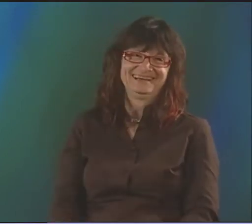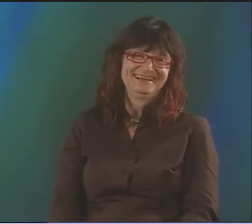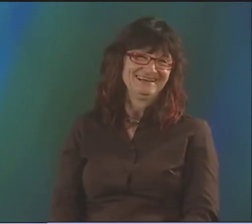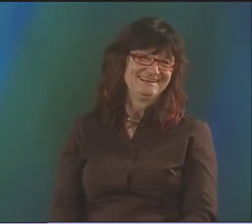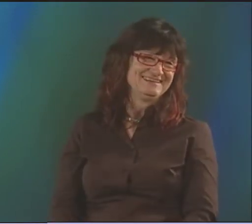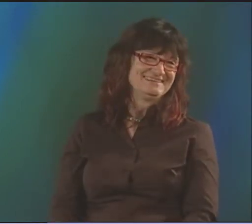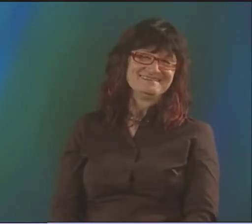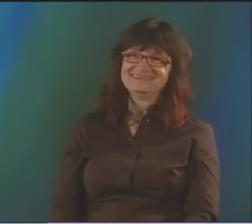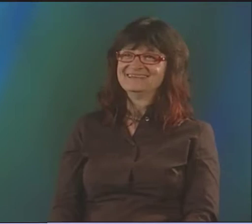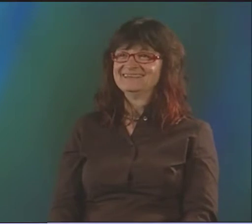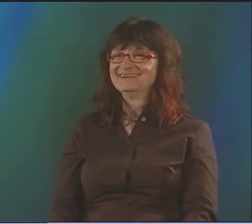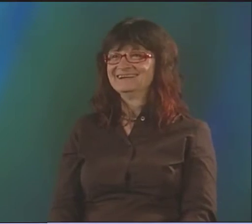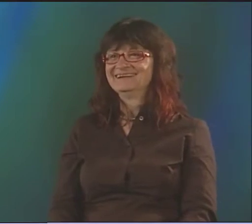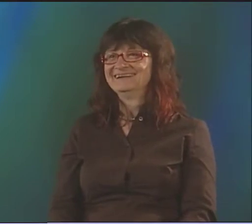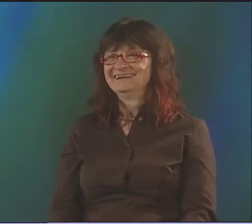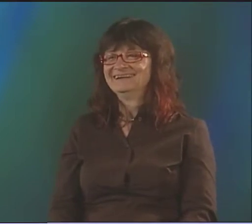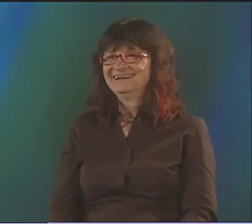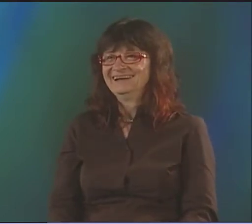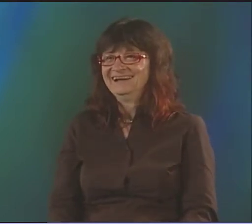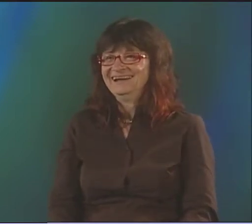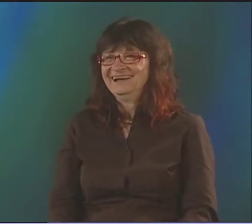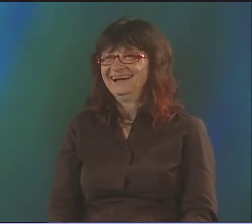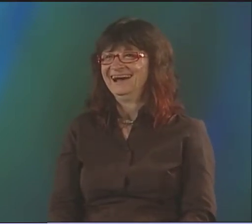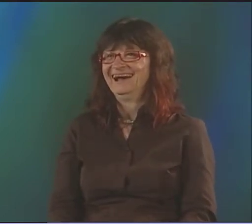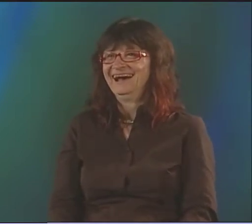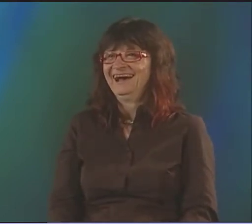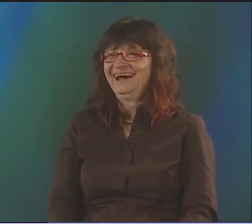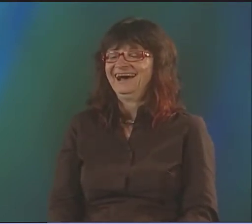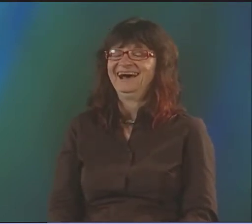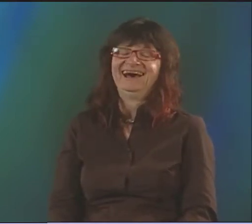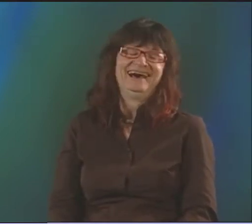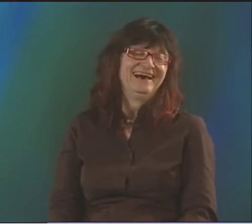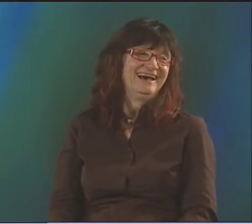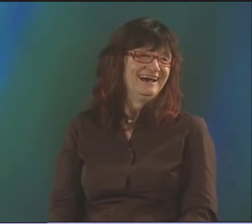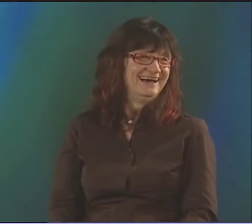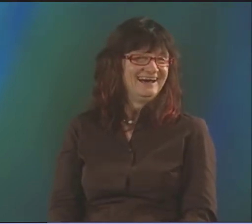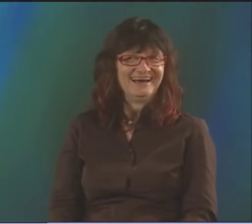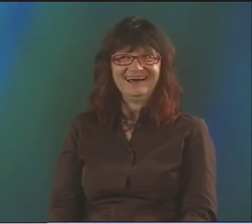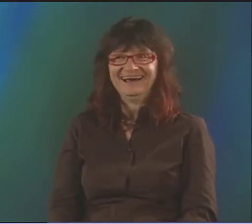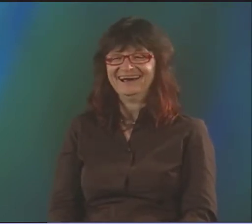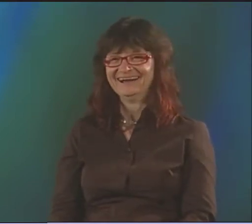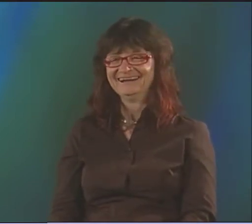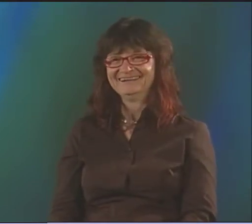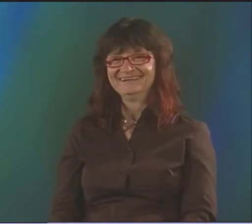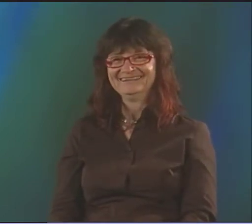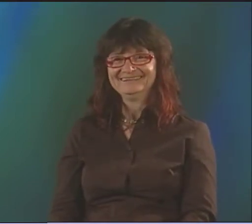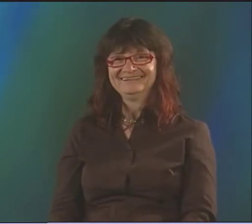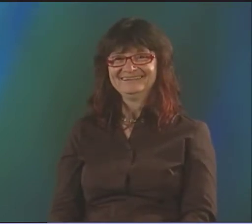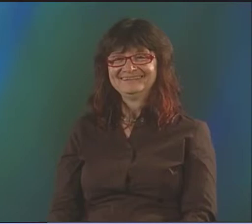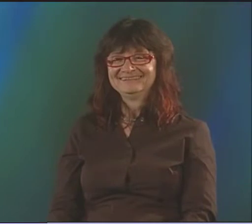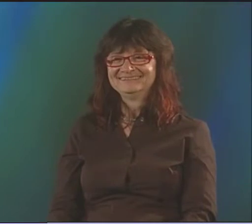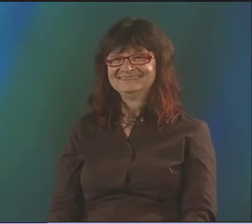WE HAD ALL COMPLETELY FORGOTTEN. HA HA! IT WAS SO FUNNY. WE WERE SUPPOSED TO DO SOME POETRY DOWN AT BINGHAMTON.